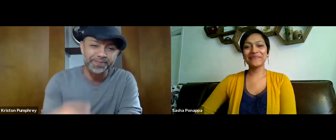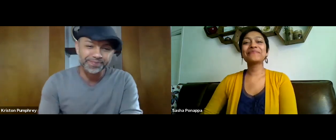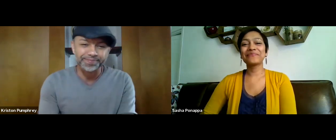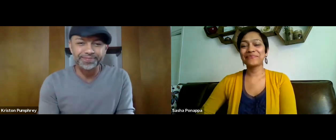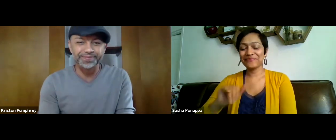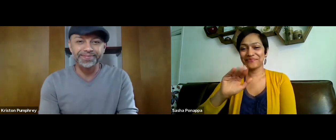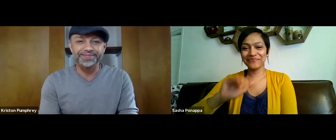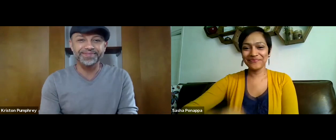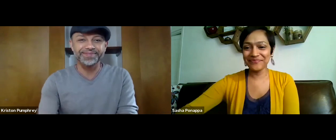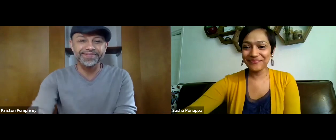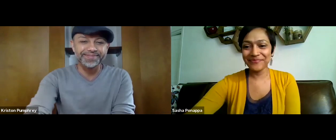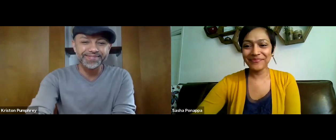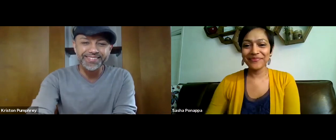Take care Sasha, have a good one. You too, bye bye.